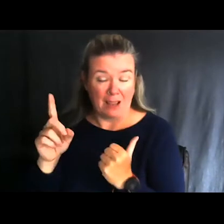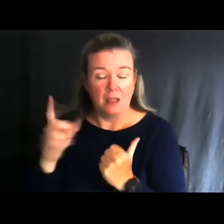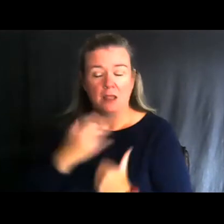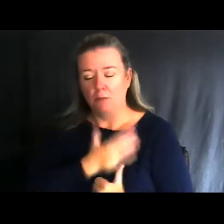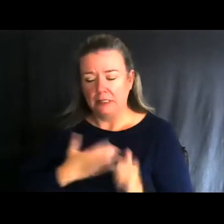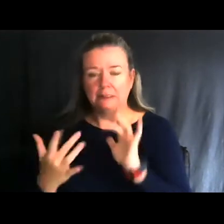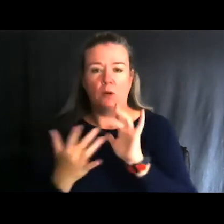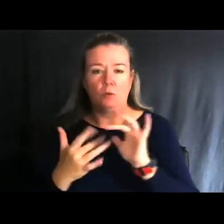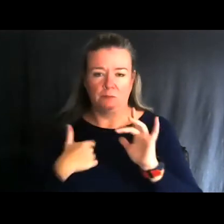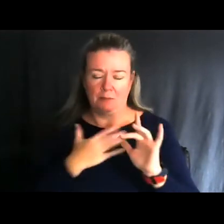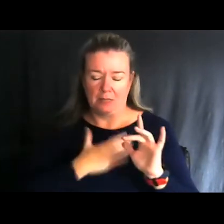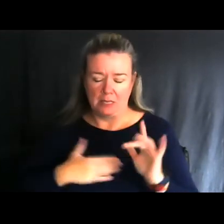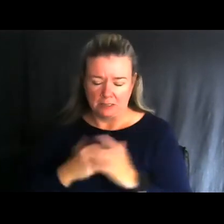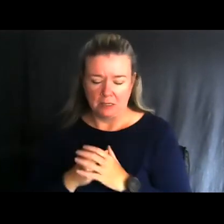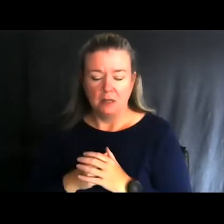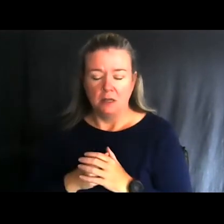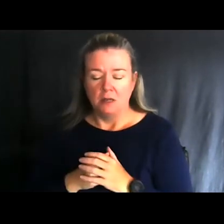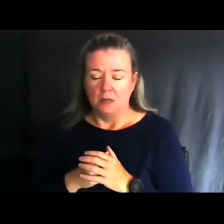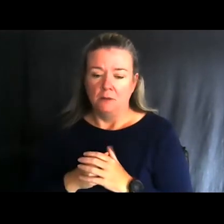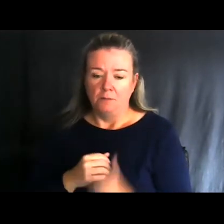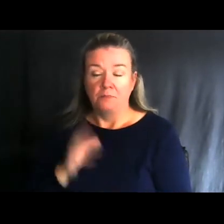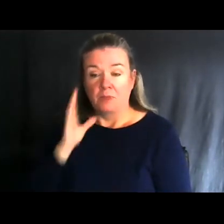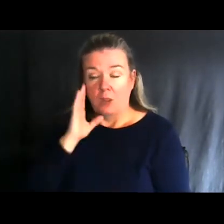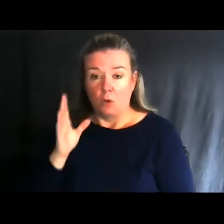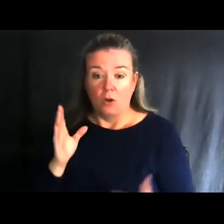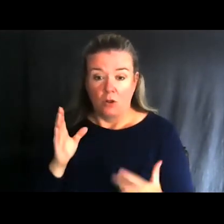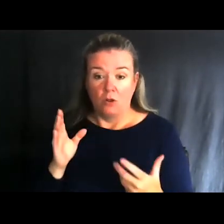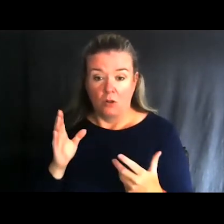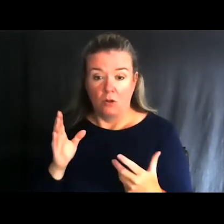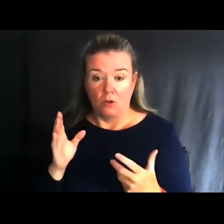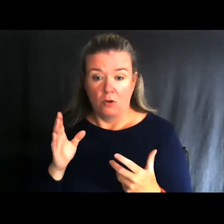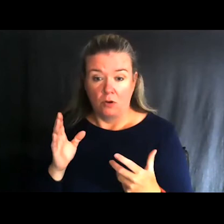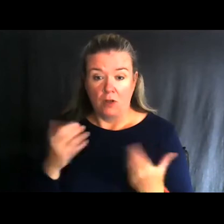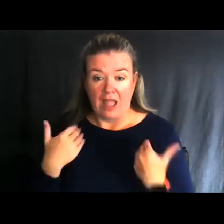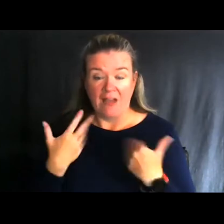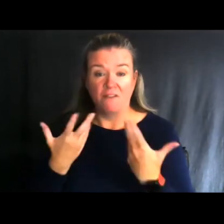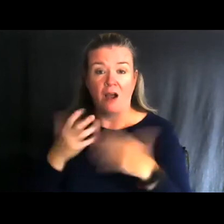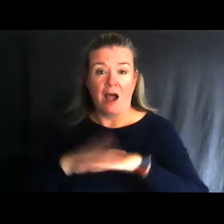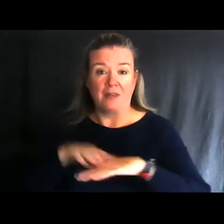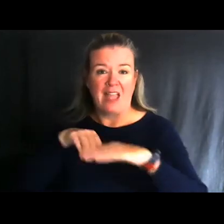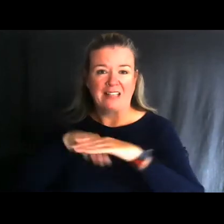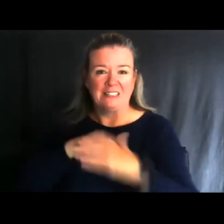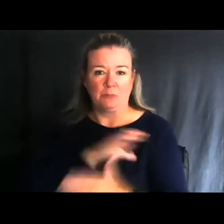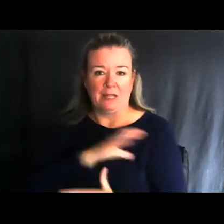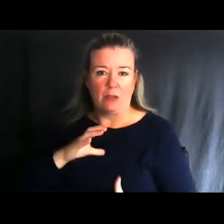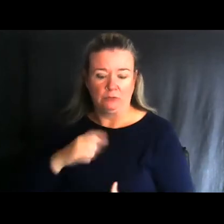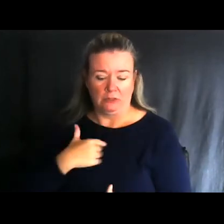I ended up getting on the Accessibility Council because it's a good fit for what we both do,